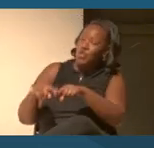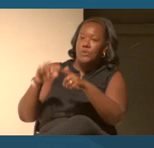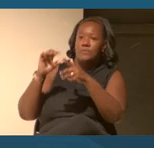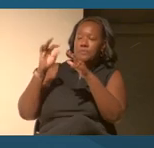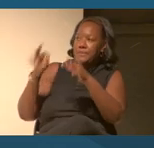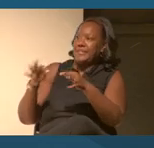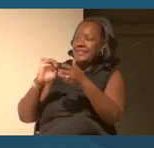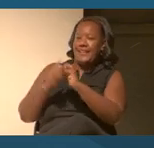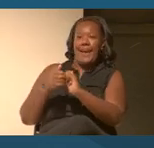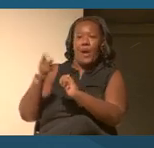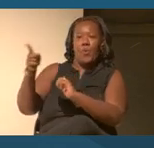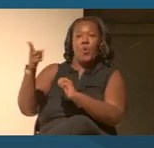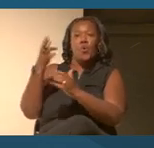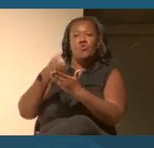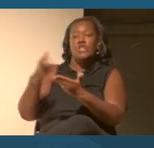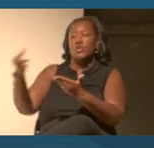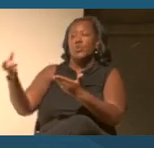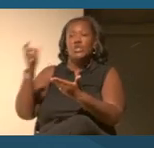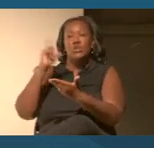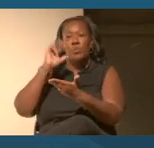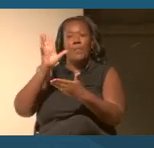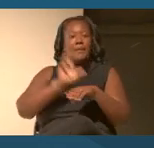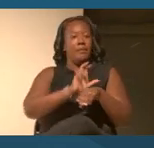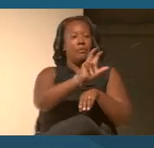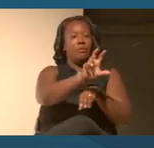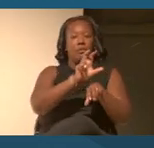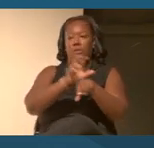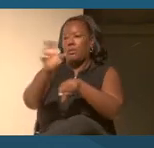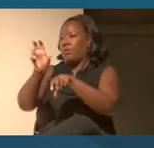be doled out or apportioned properly.